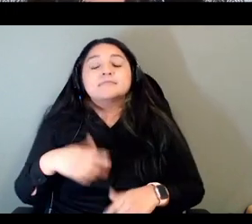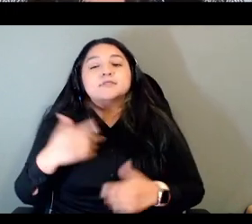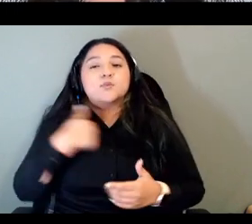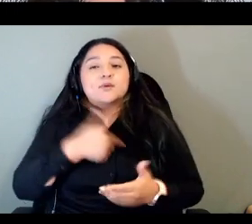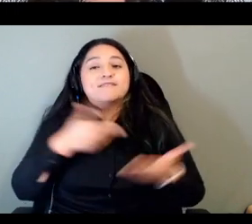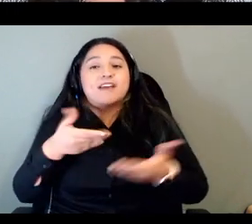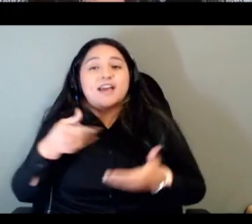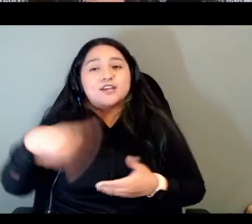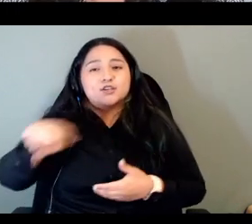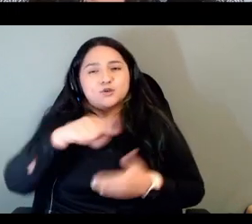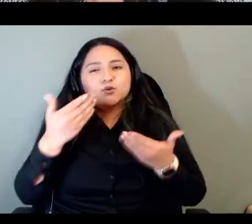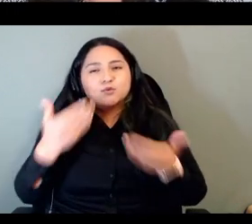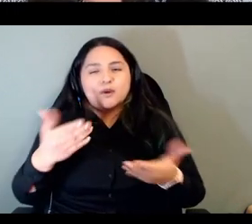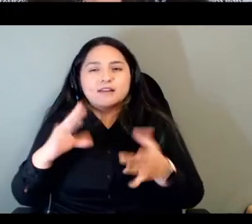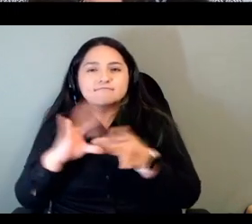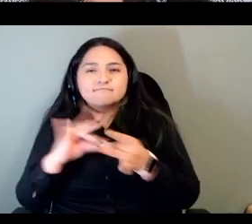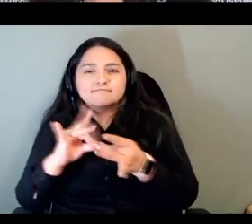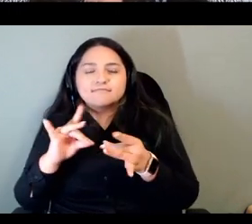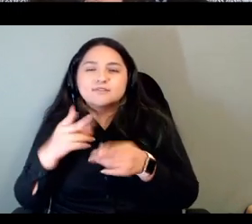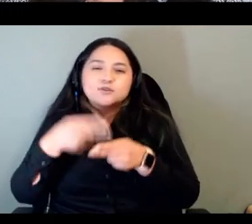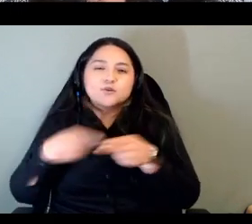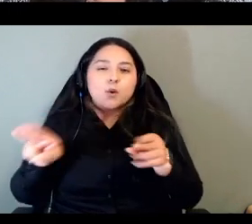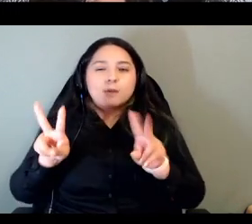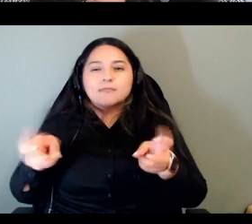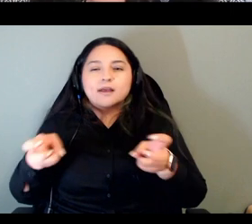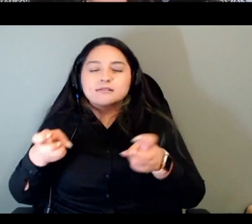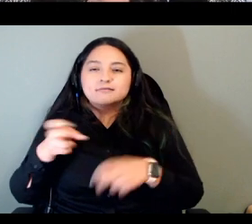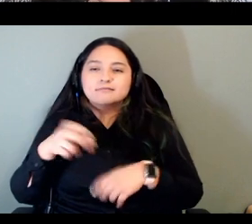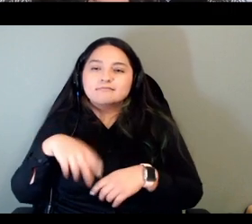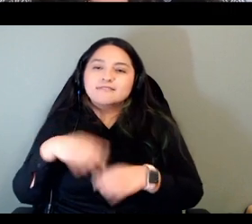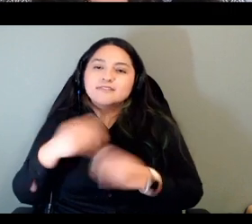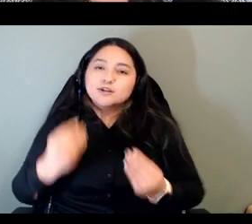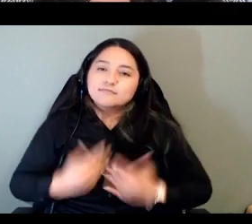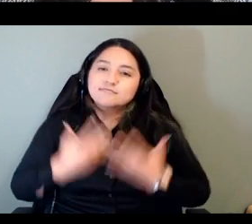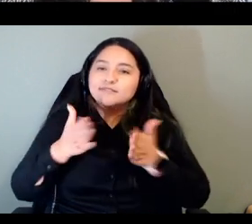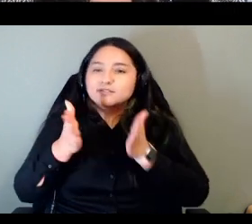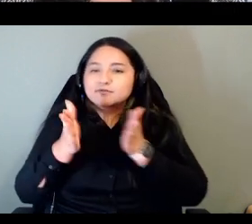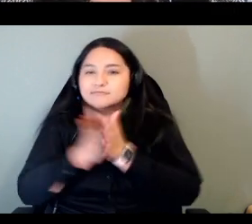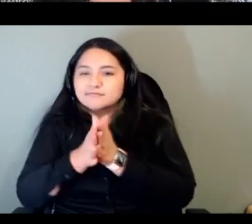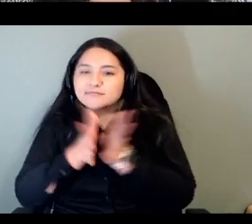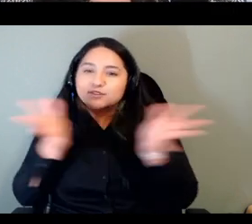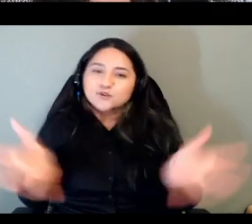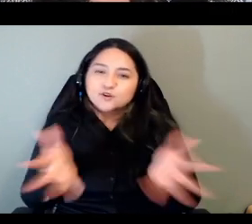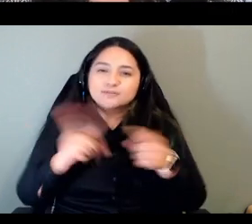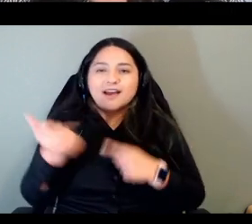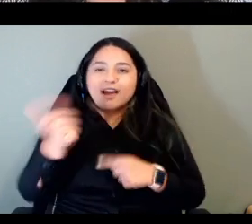encouragement to others who are working to learn teach and speak their indigenous languages